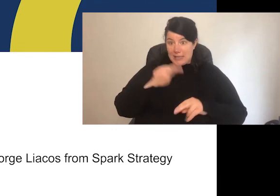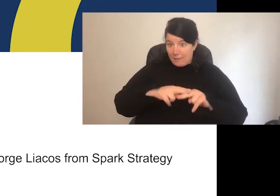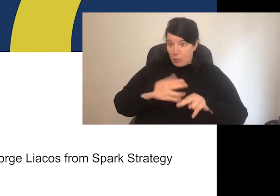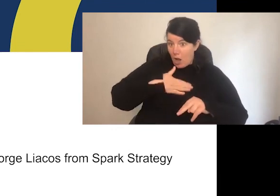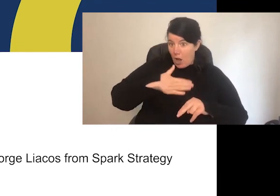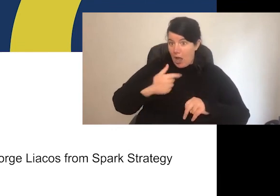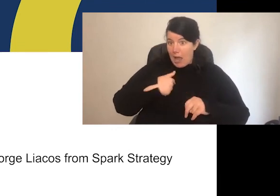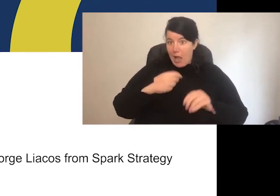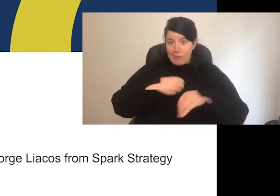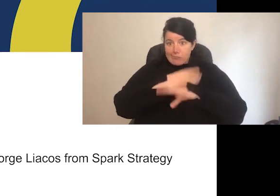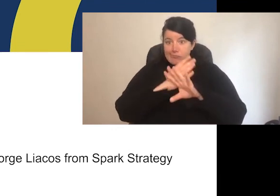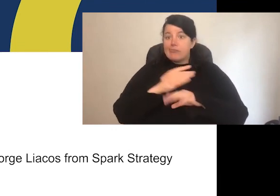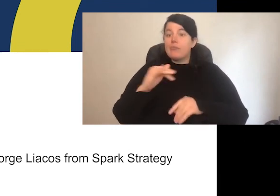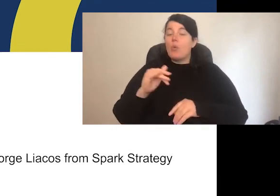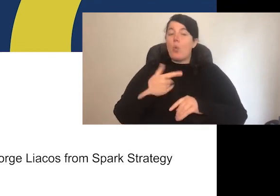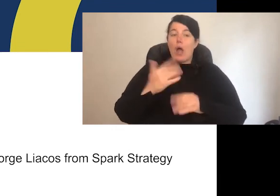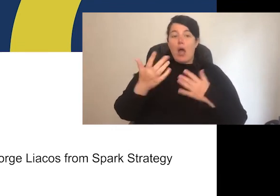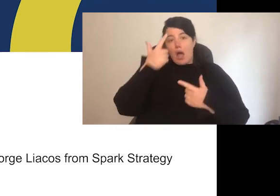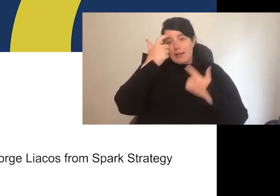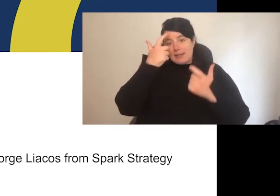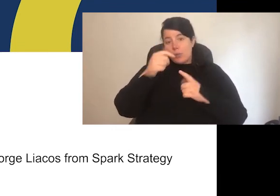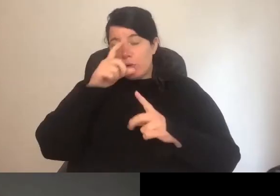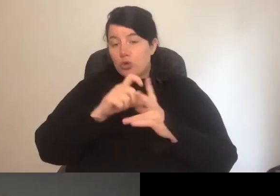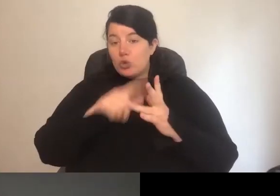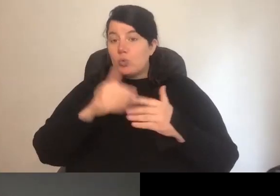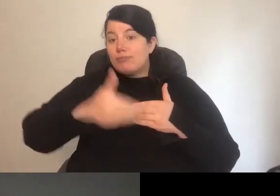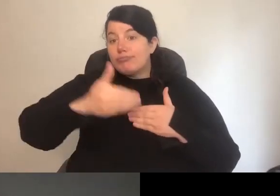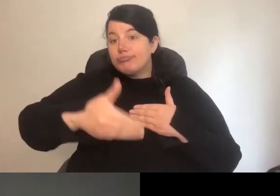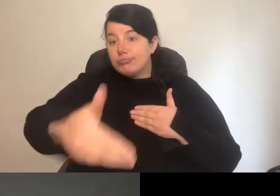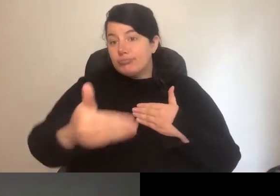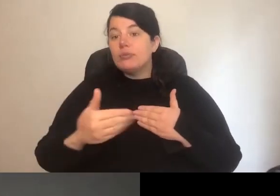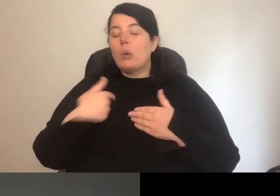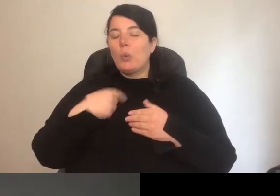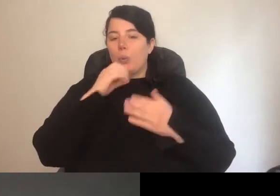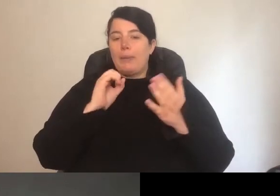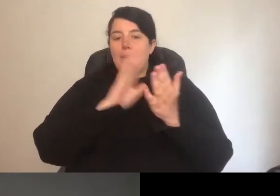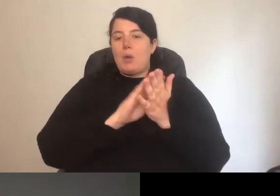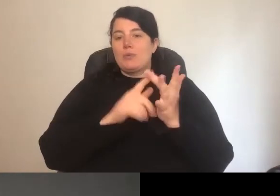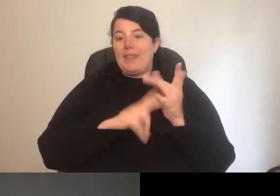and if you have any ideas about how to go forward. We'll post that link in the chat now.